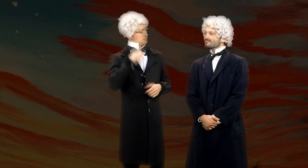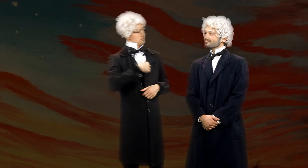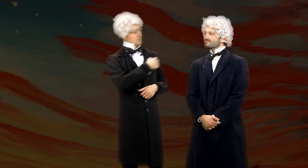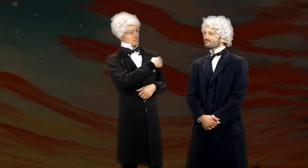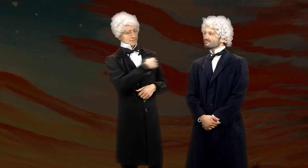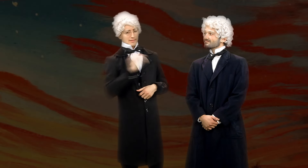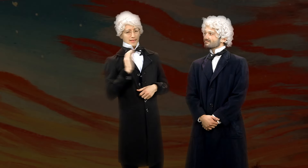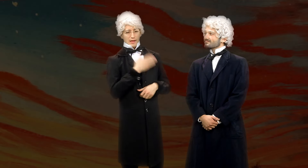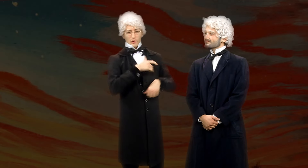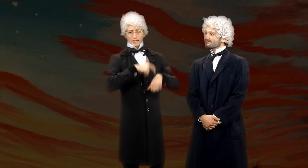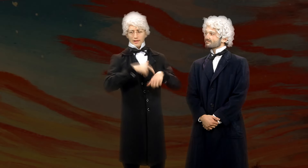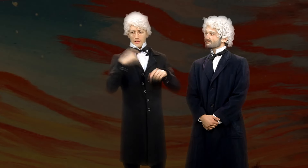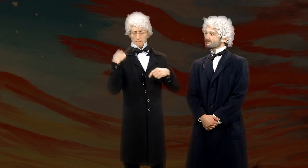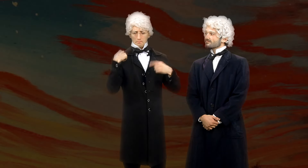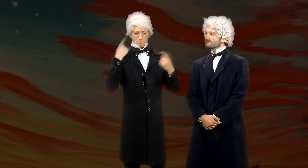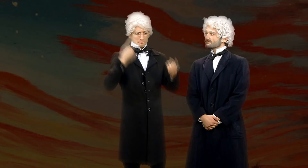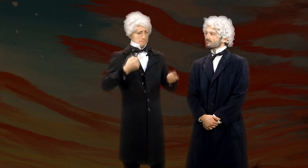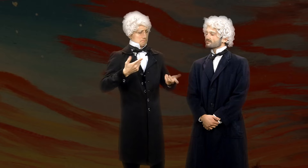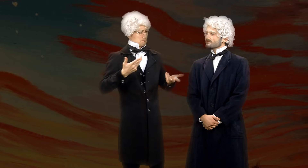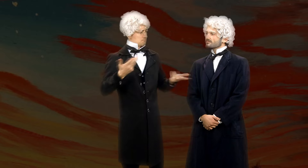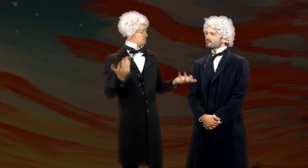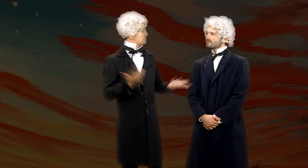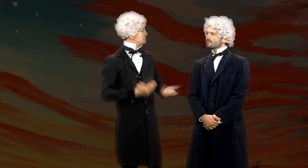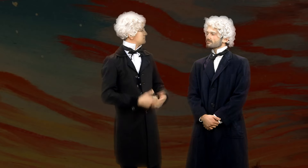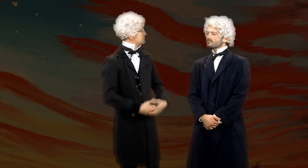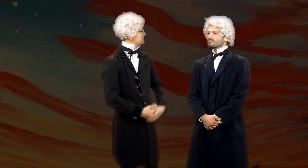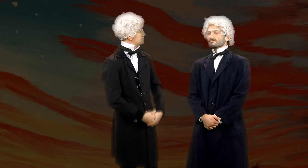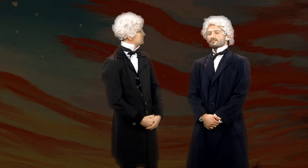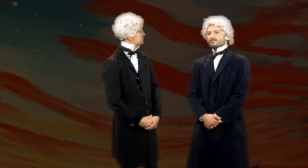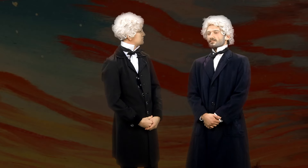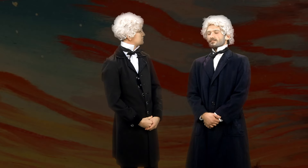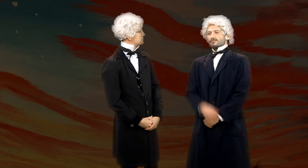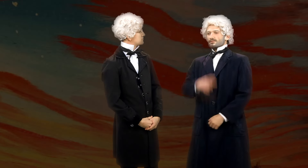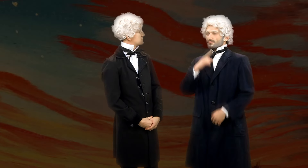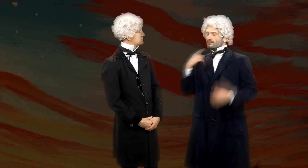Clerc, what do you think of our time spent together here in America?